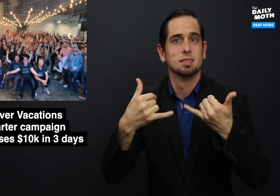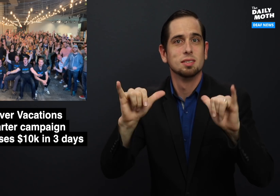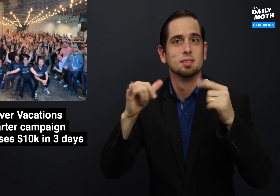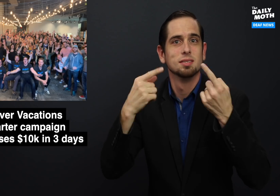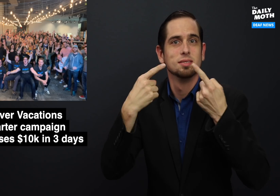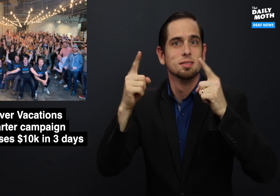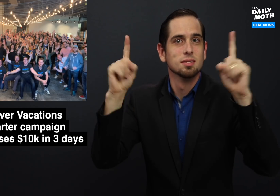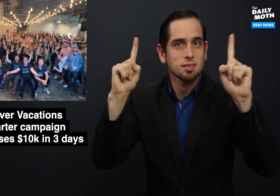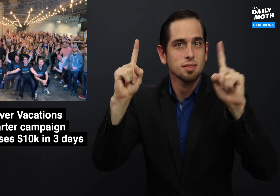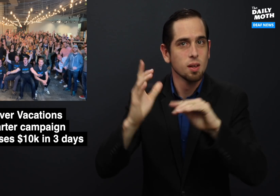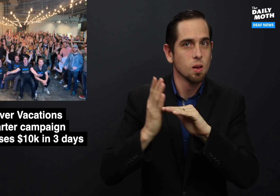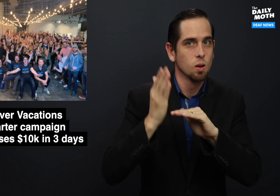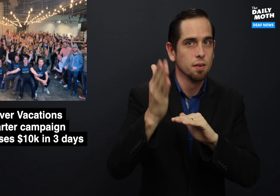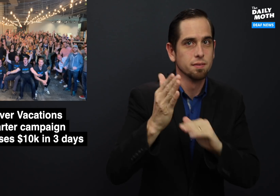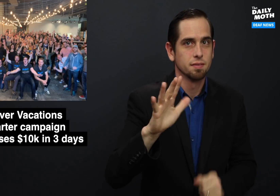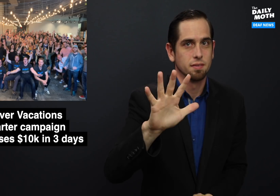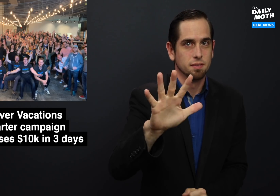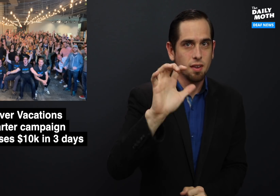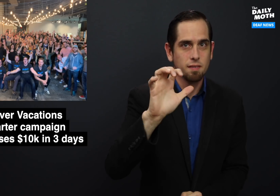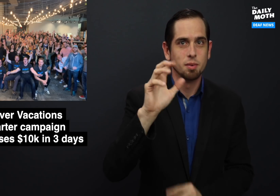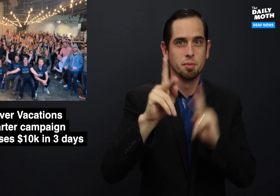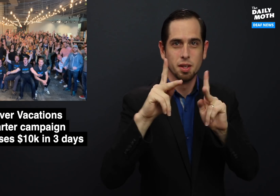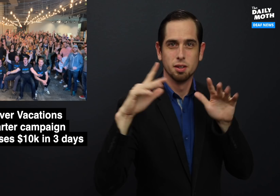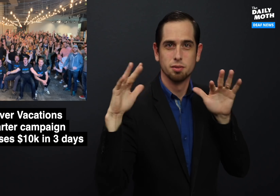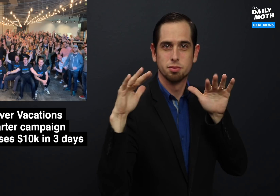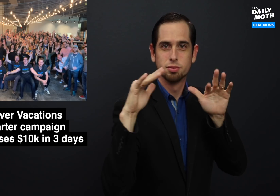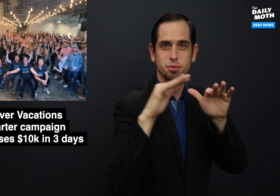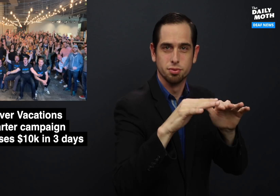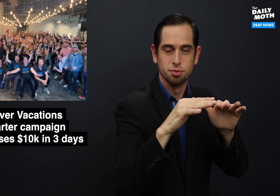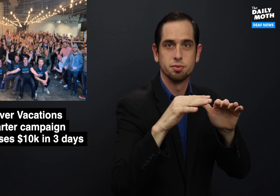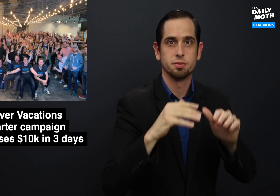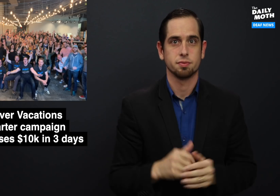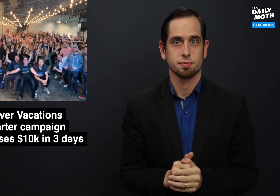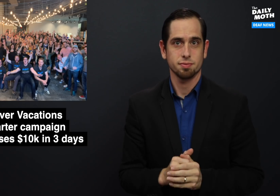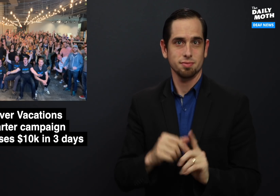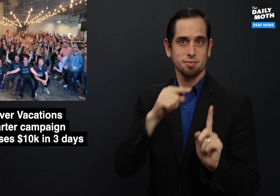but it was still a success with over 500 people attending.